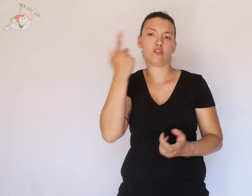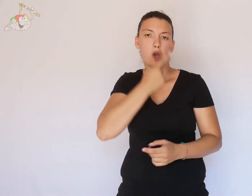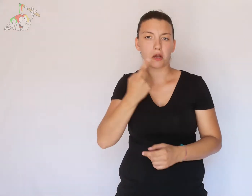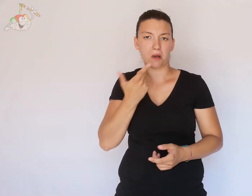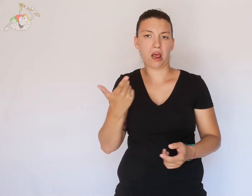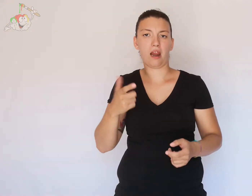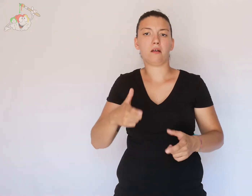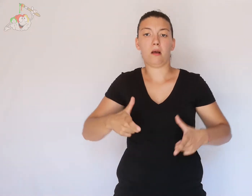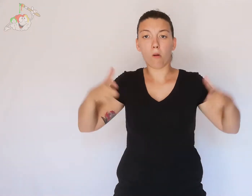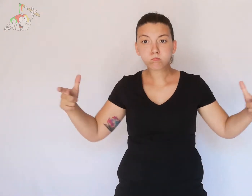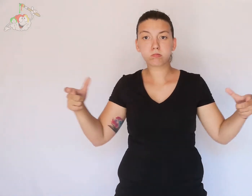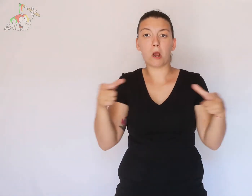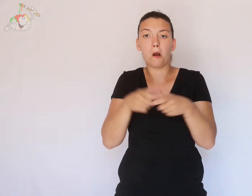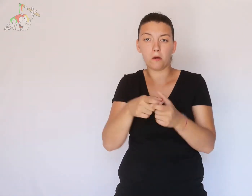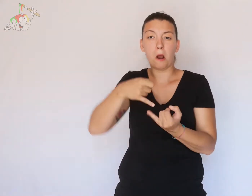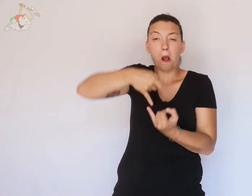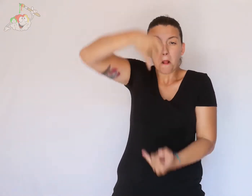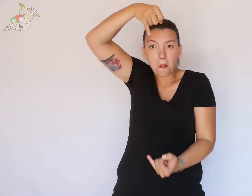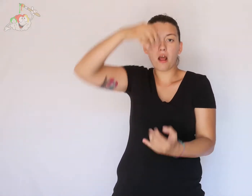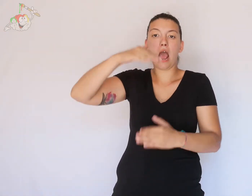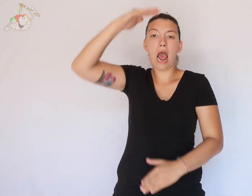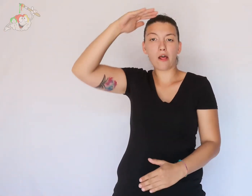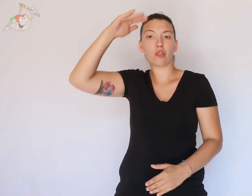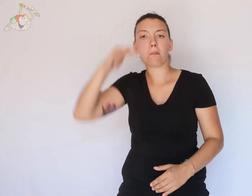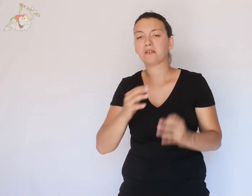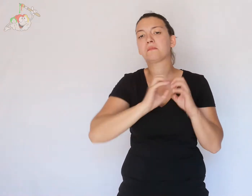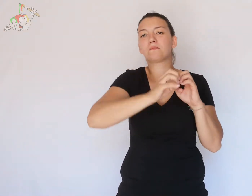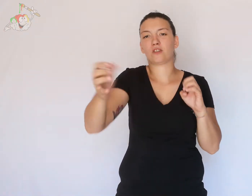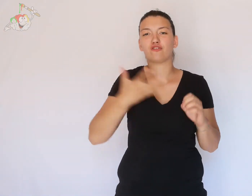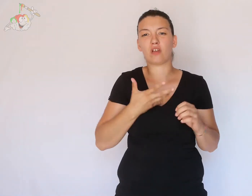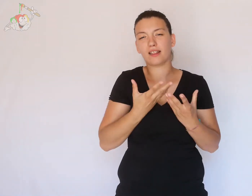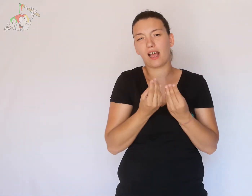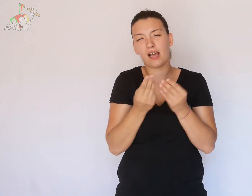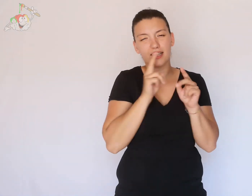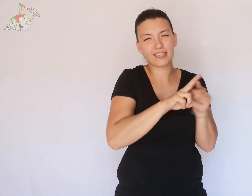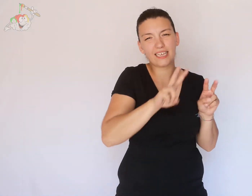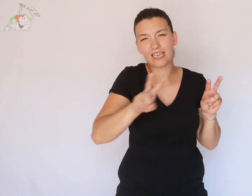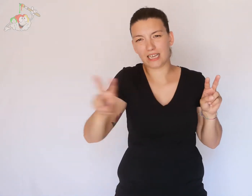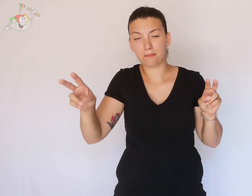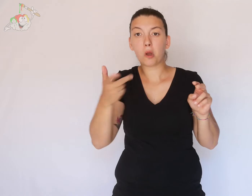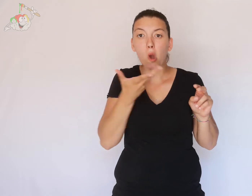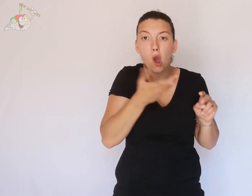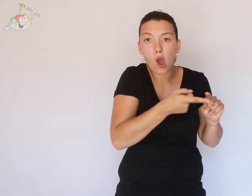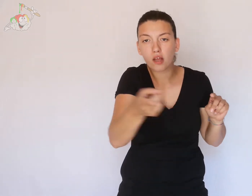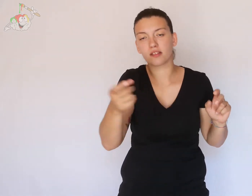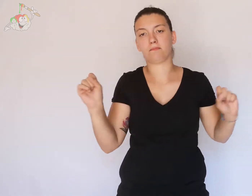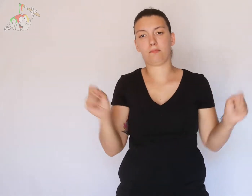They can be normal, big, thin, high, low, etc. There are so many types that counting them